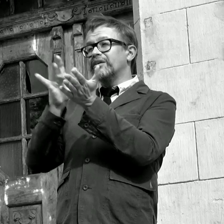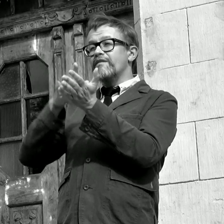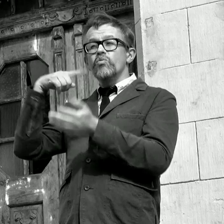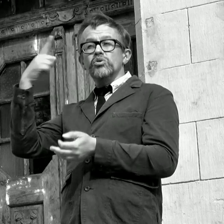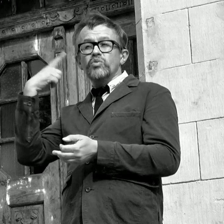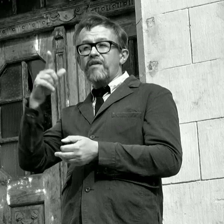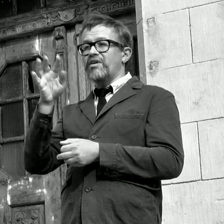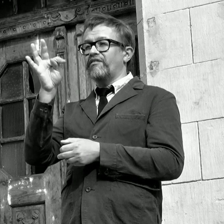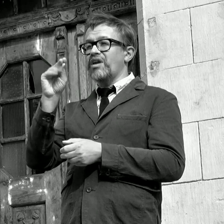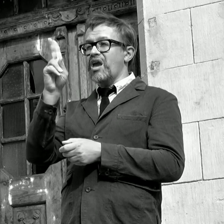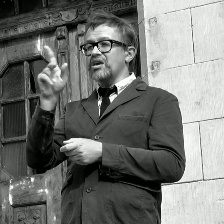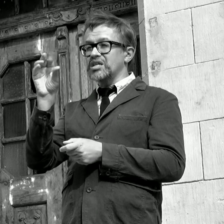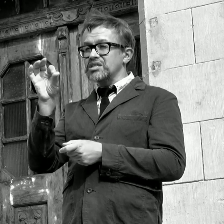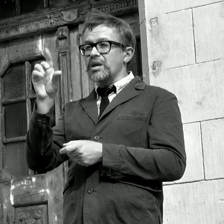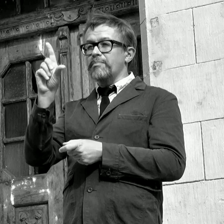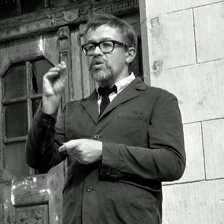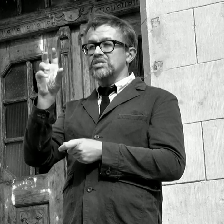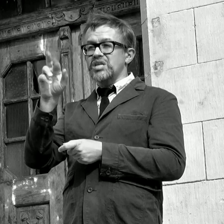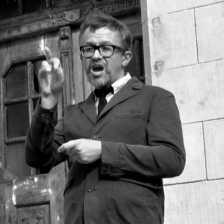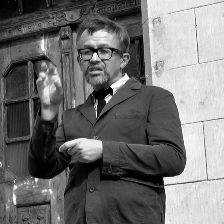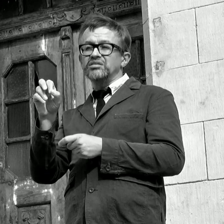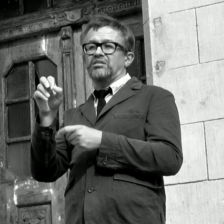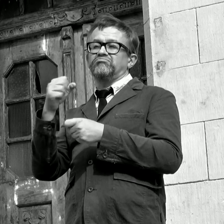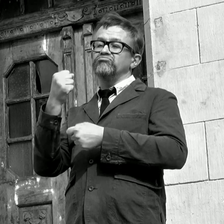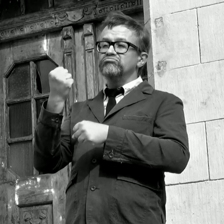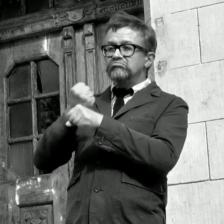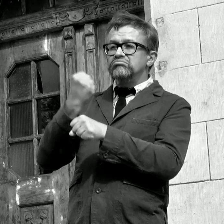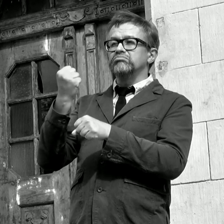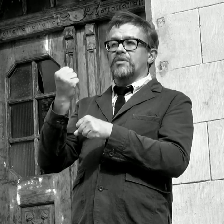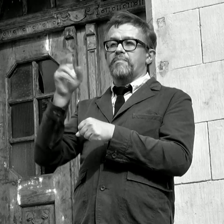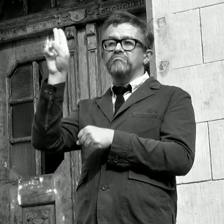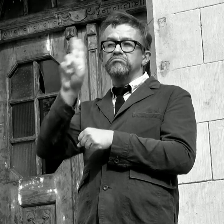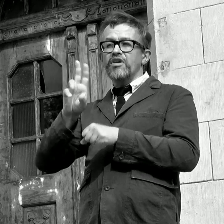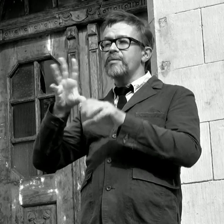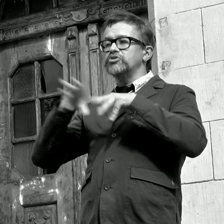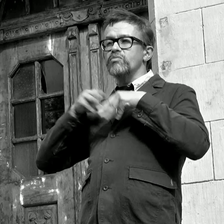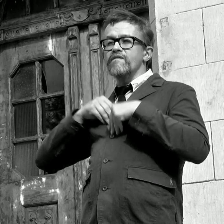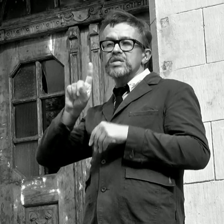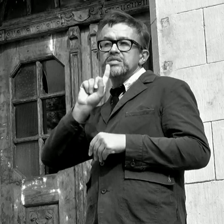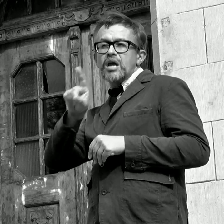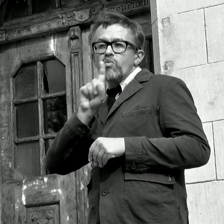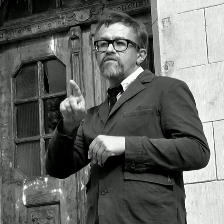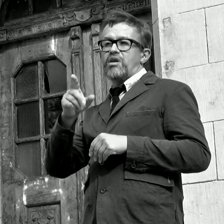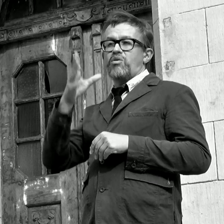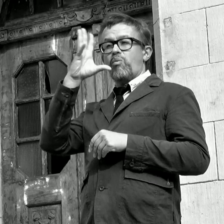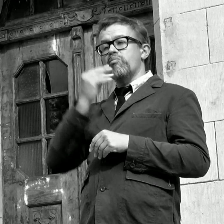With the stay of the artist in Włocławek was connected painting portraits again.